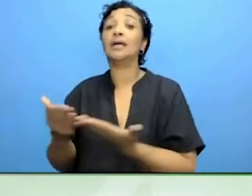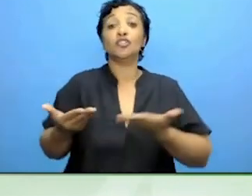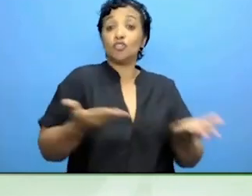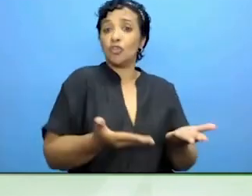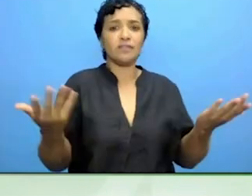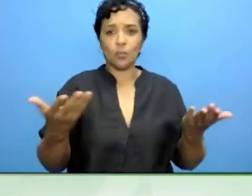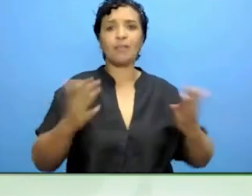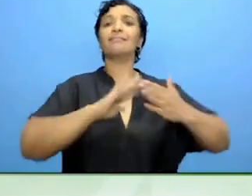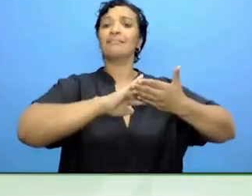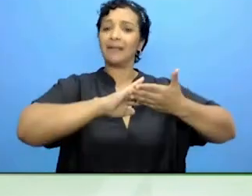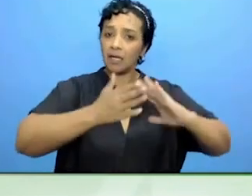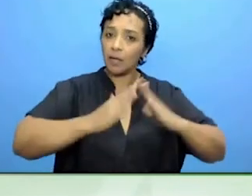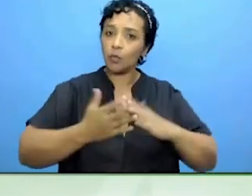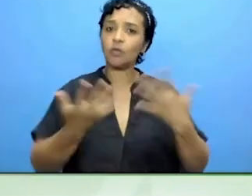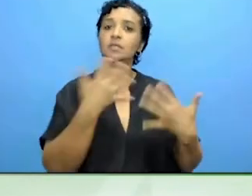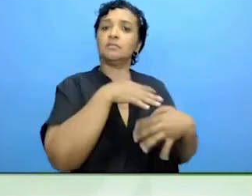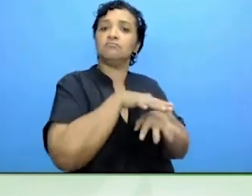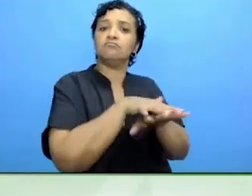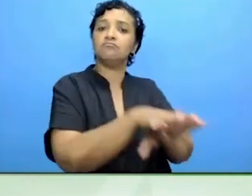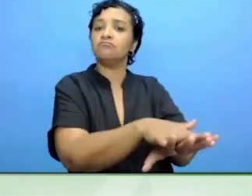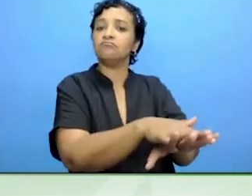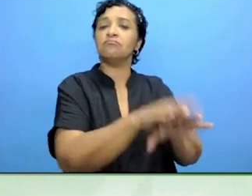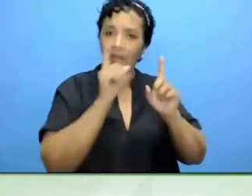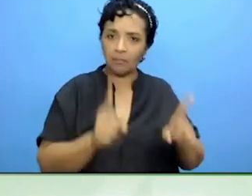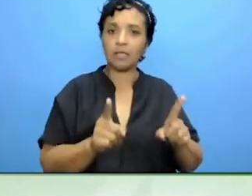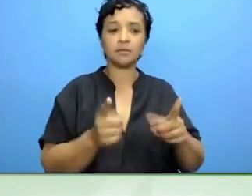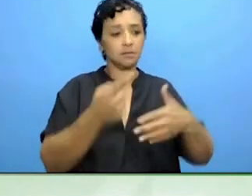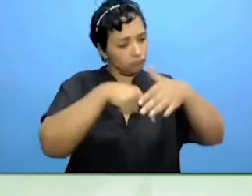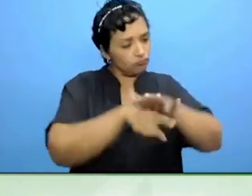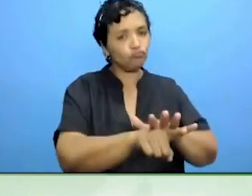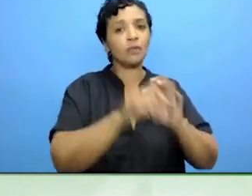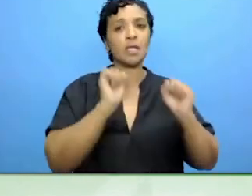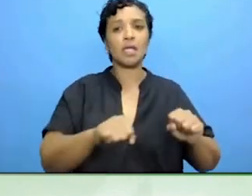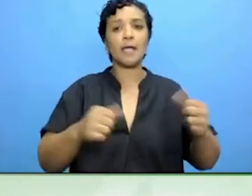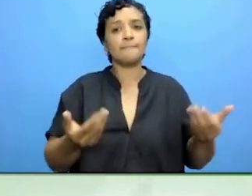which are varied, according to personal need, and co-produced with people with disabilities.